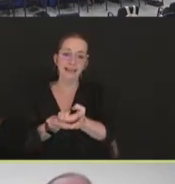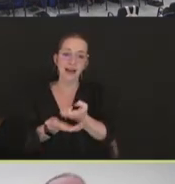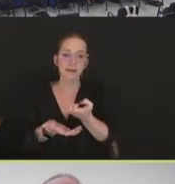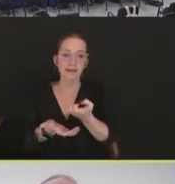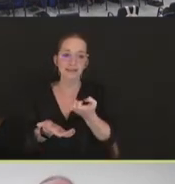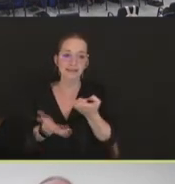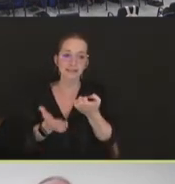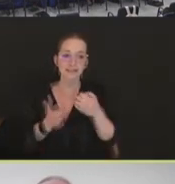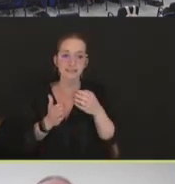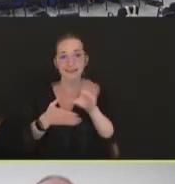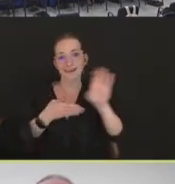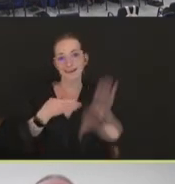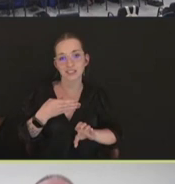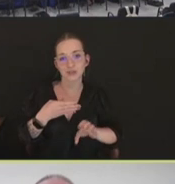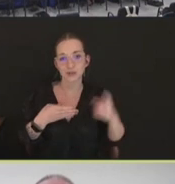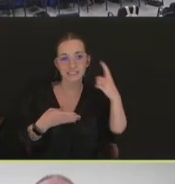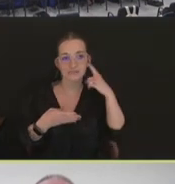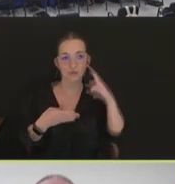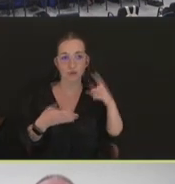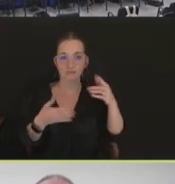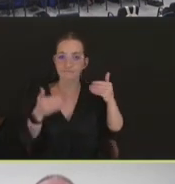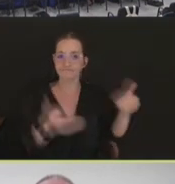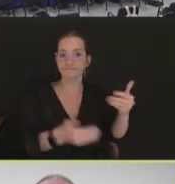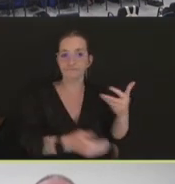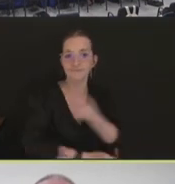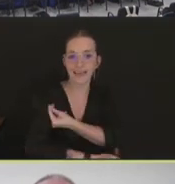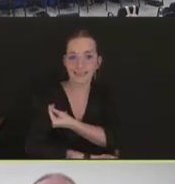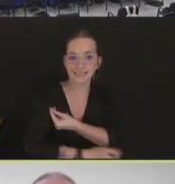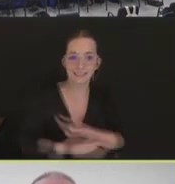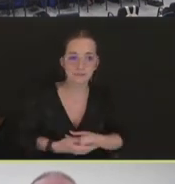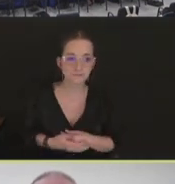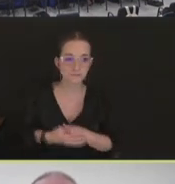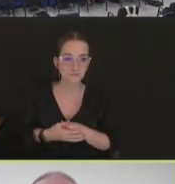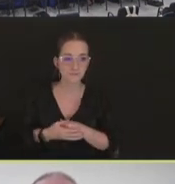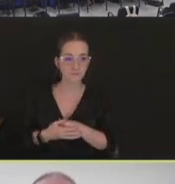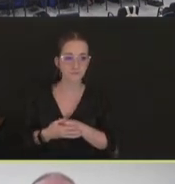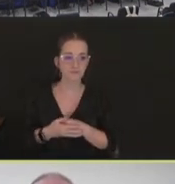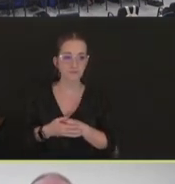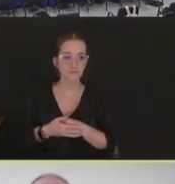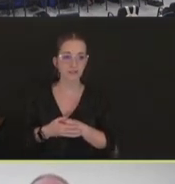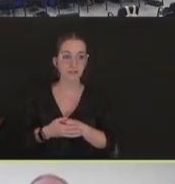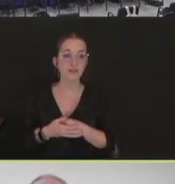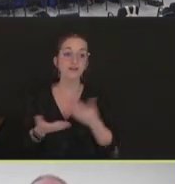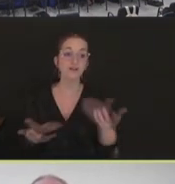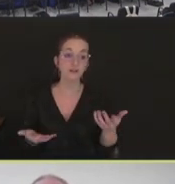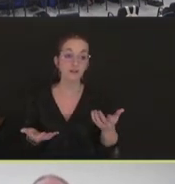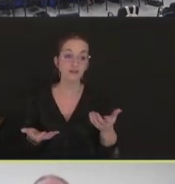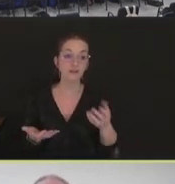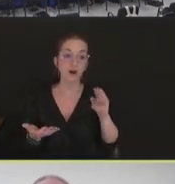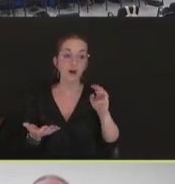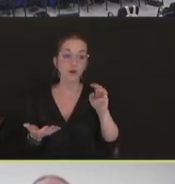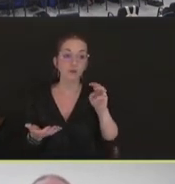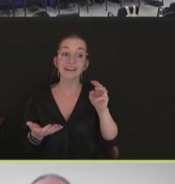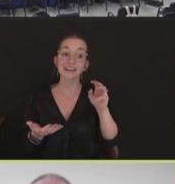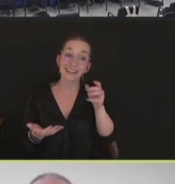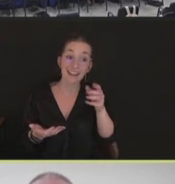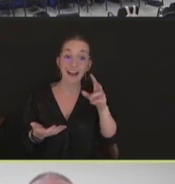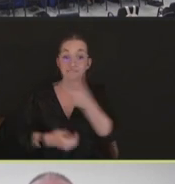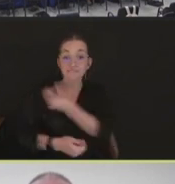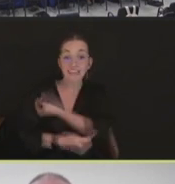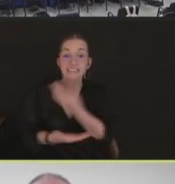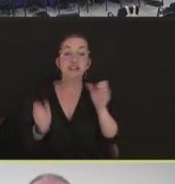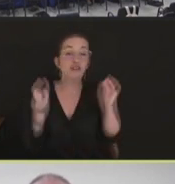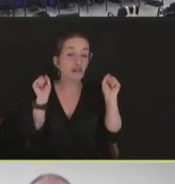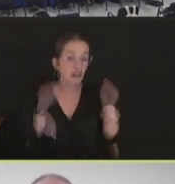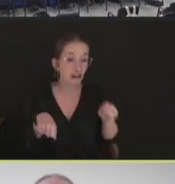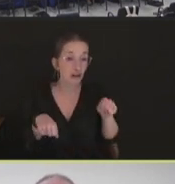Vaccination, again, may mask clinical disease, and make it harder for diagnosis and identification of